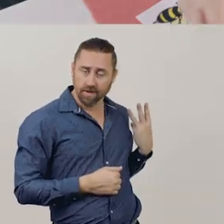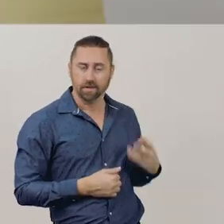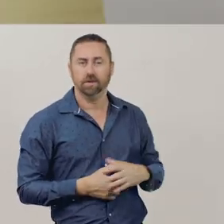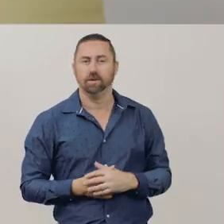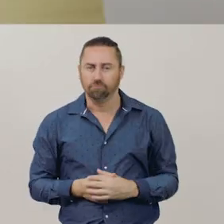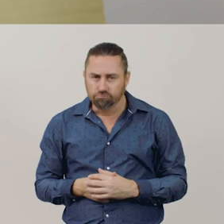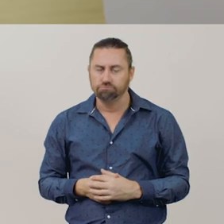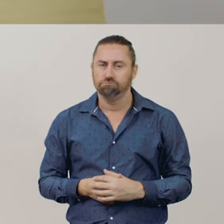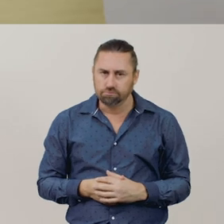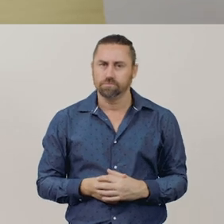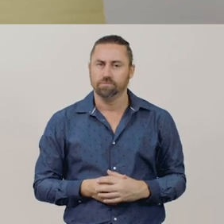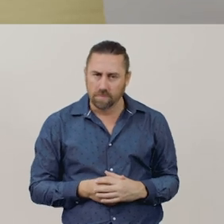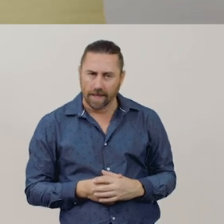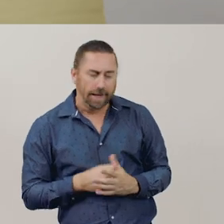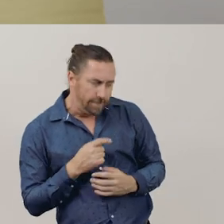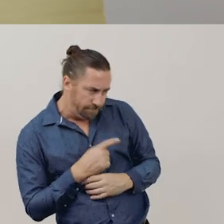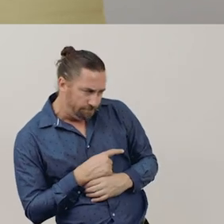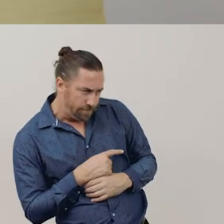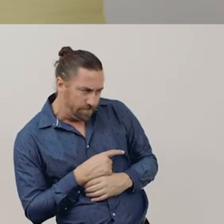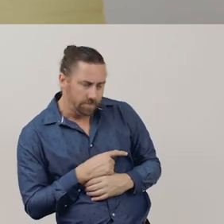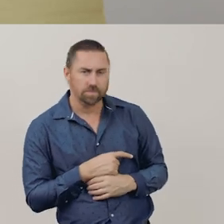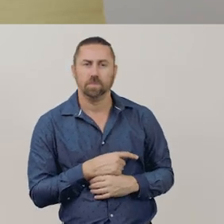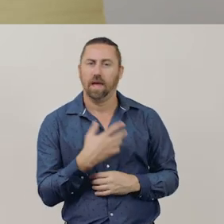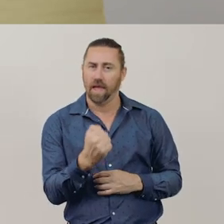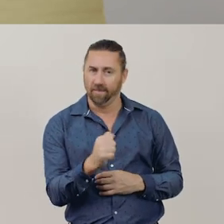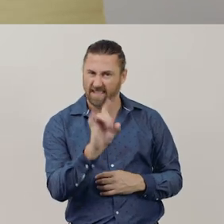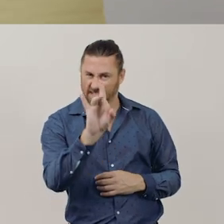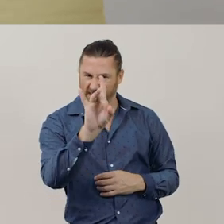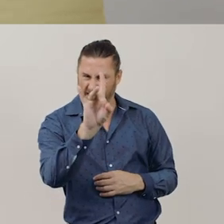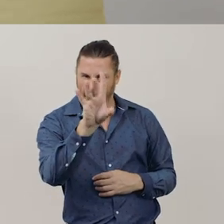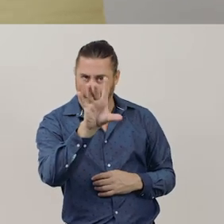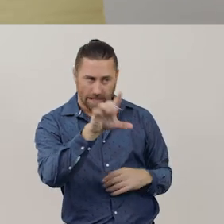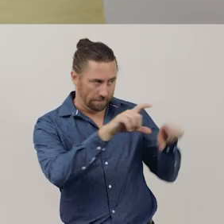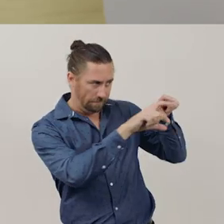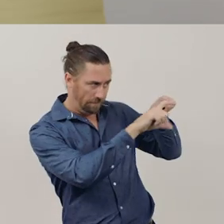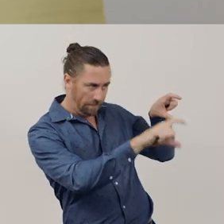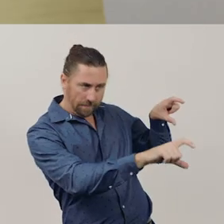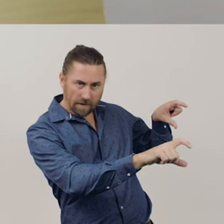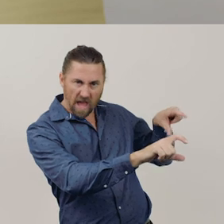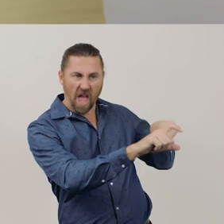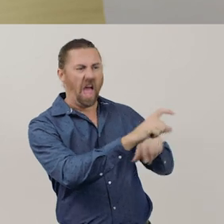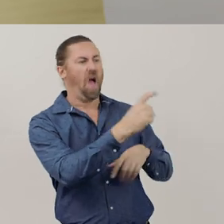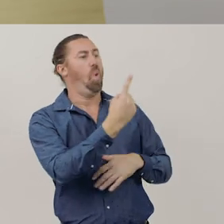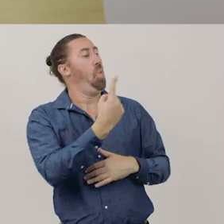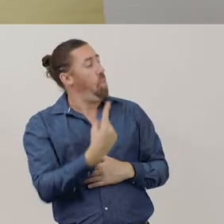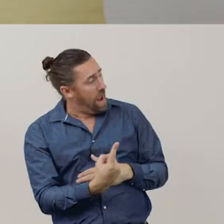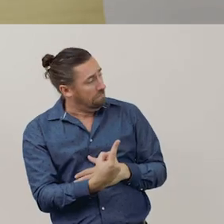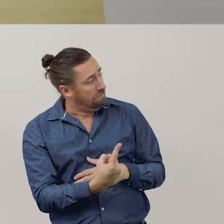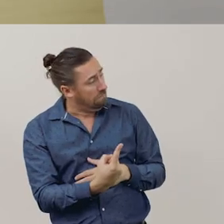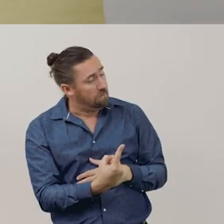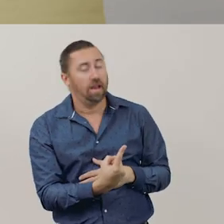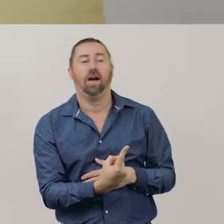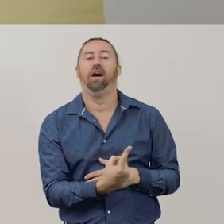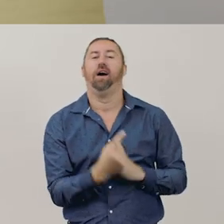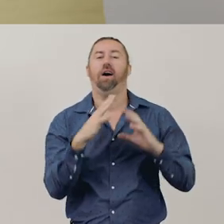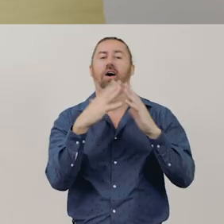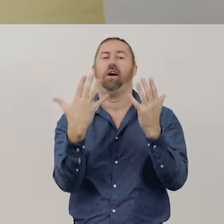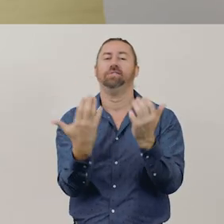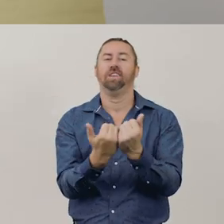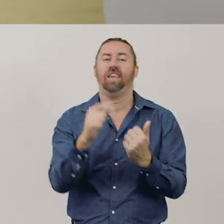There. I can see there's still 10 counters here, and 1 counter here so there are 11 counters.